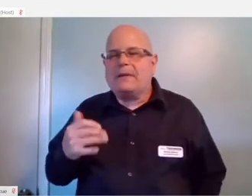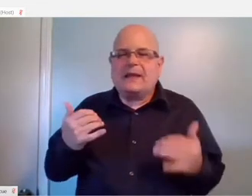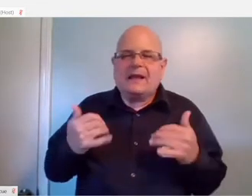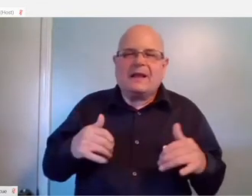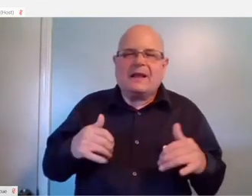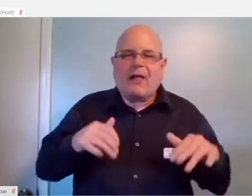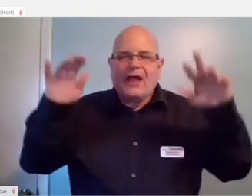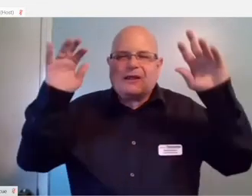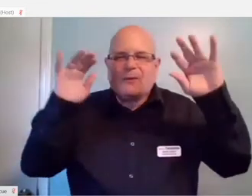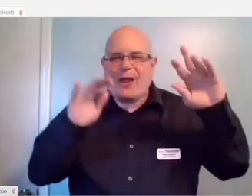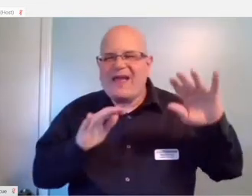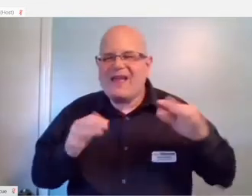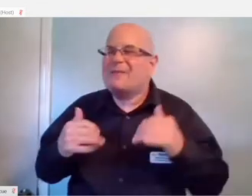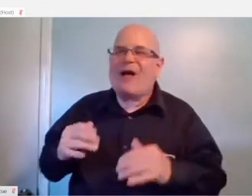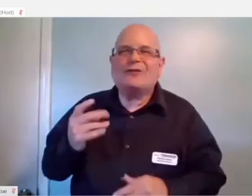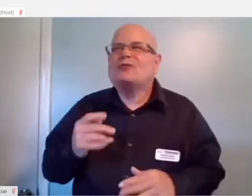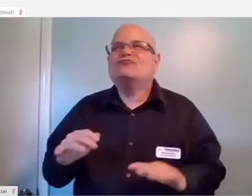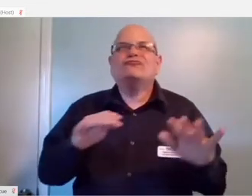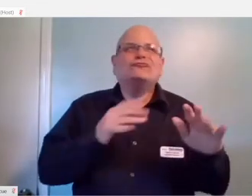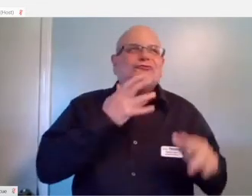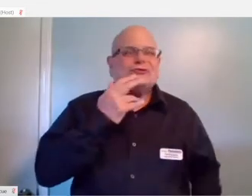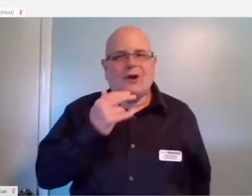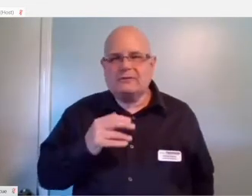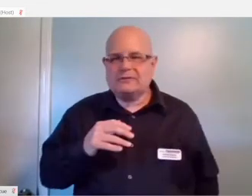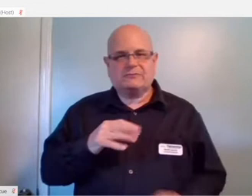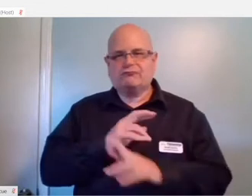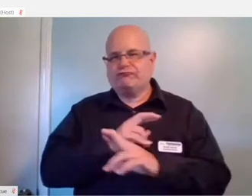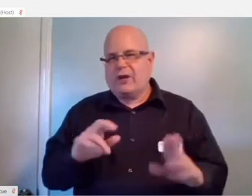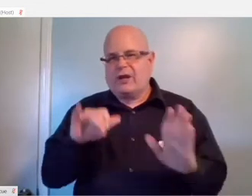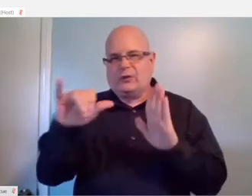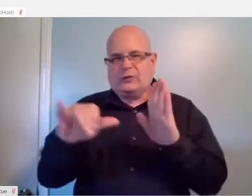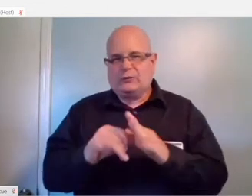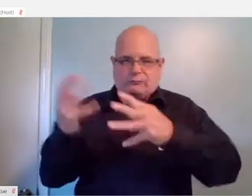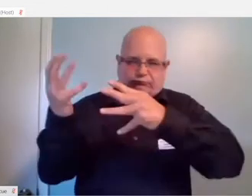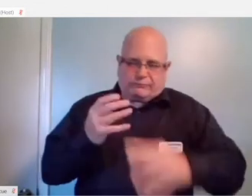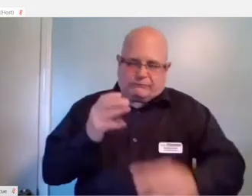And it would automatically load up YouTube on your TV and search for puppies play in